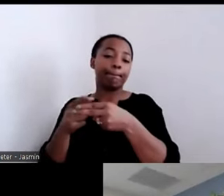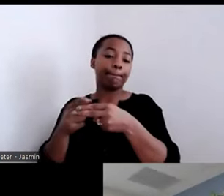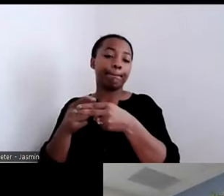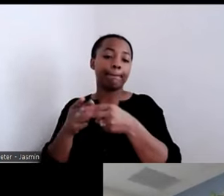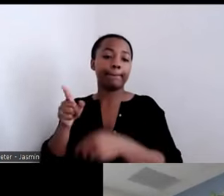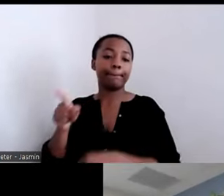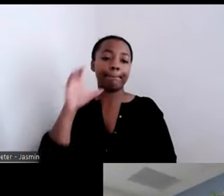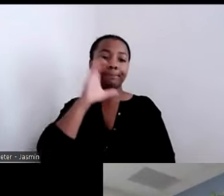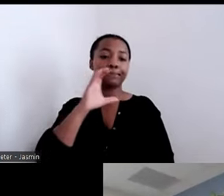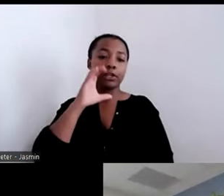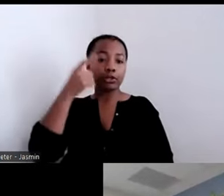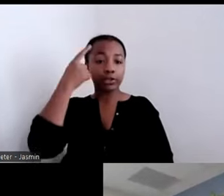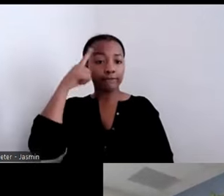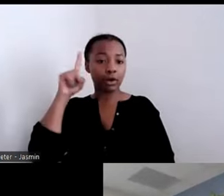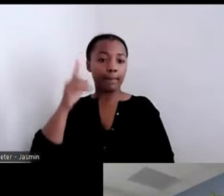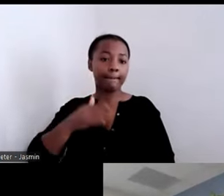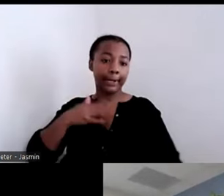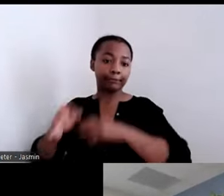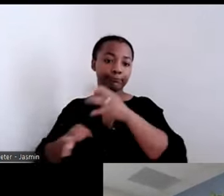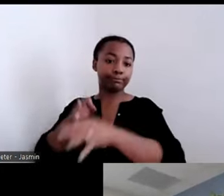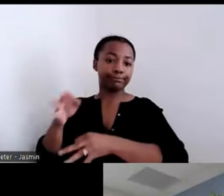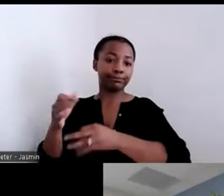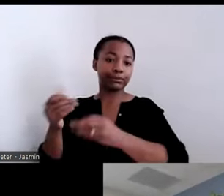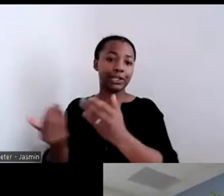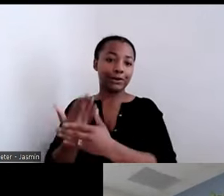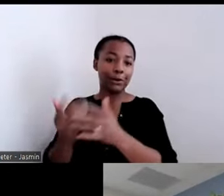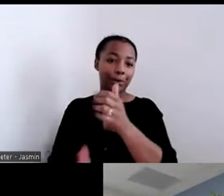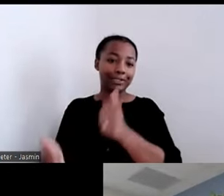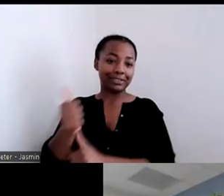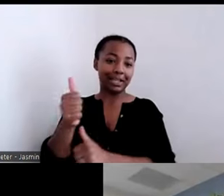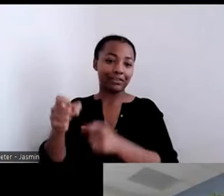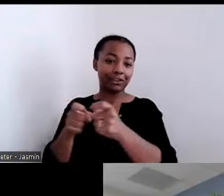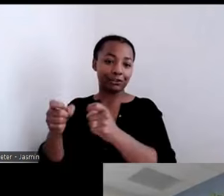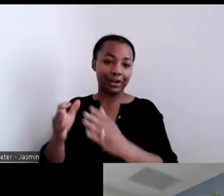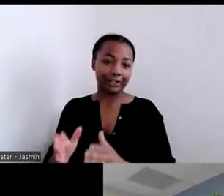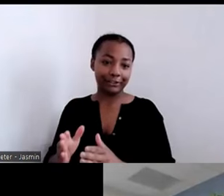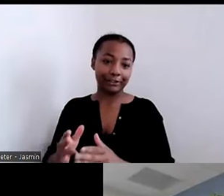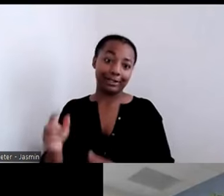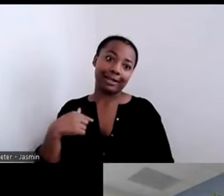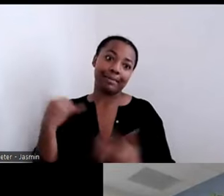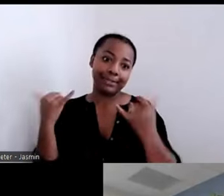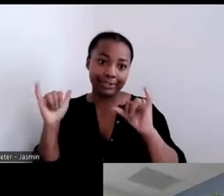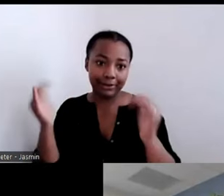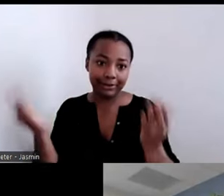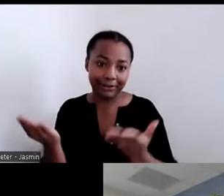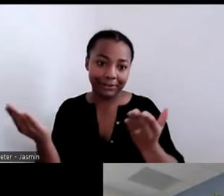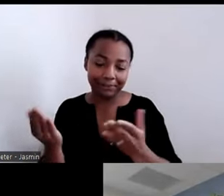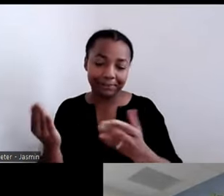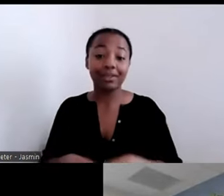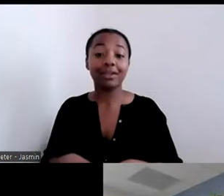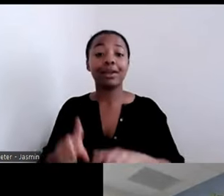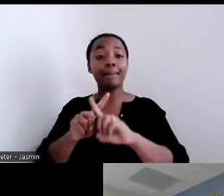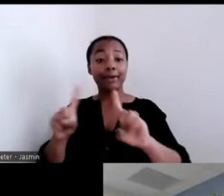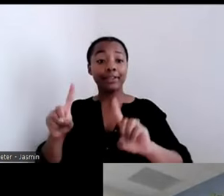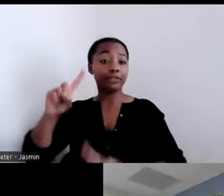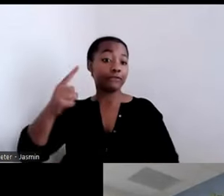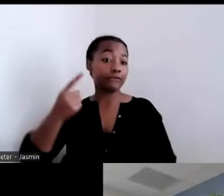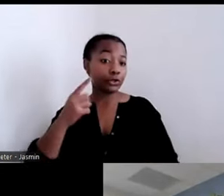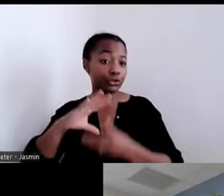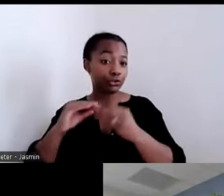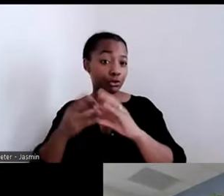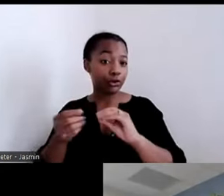am still here. The first story I heard from using this connection to community